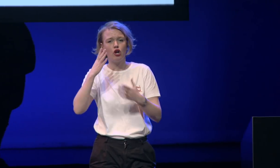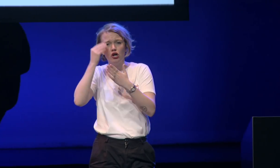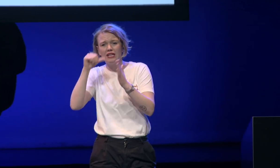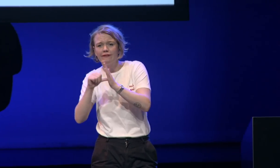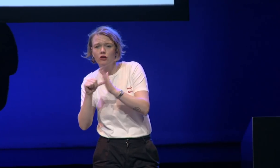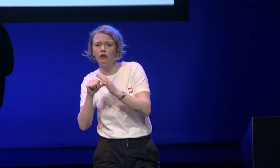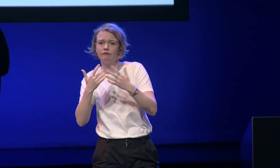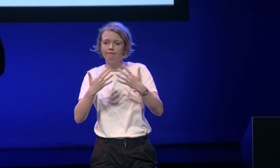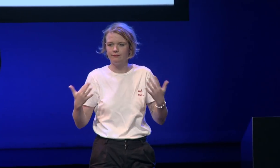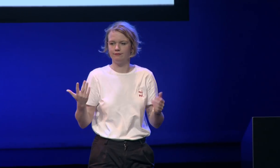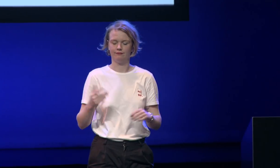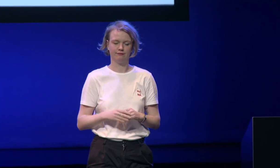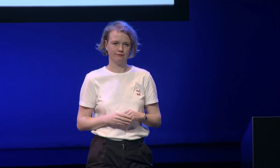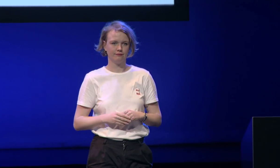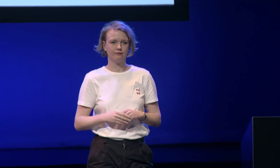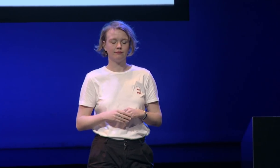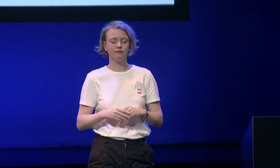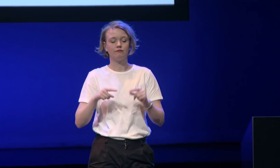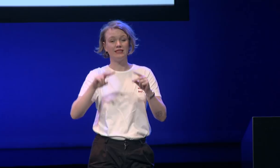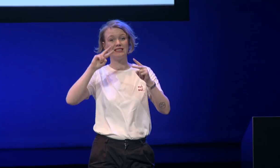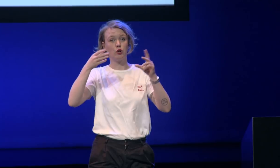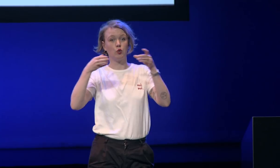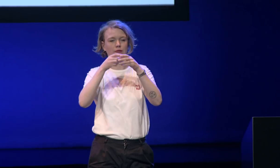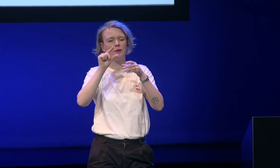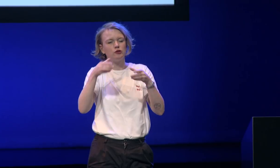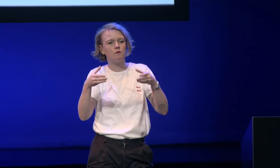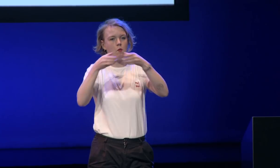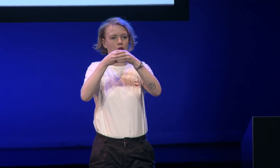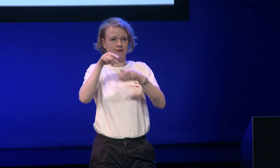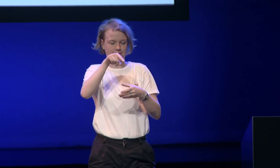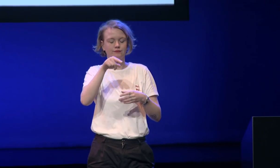disabilities they have learning problems or cognitive challenges there is a